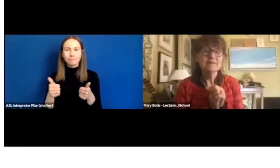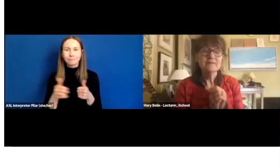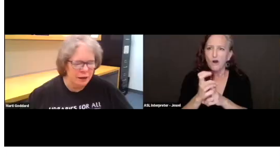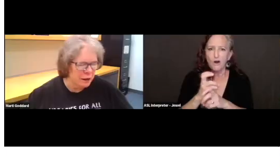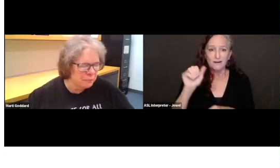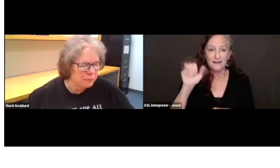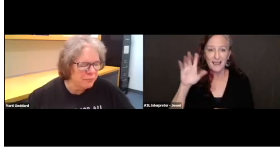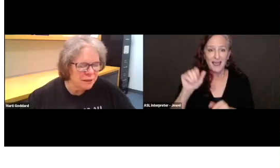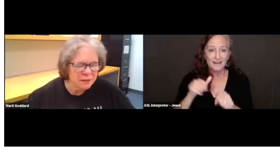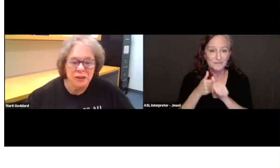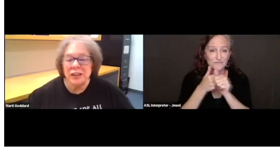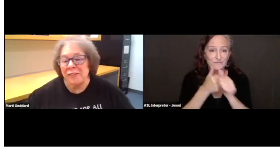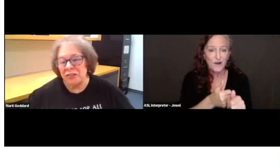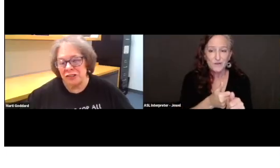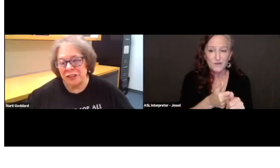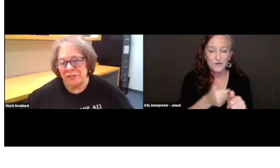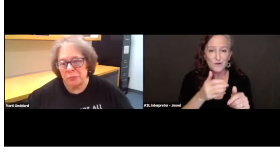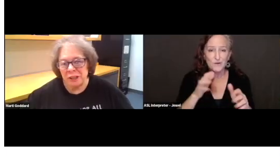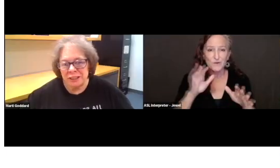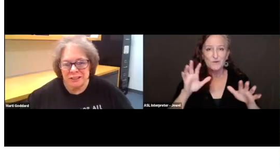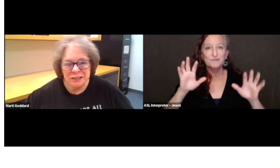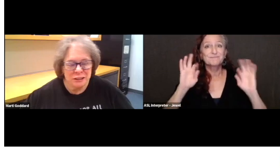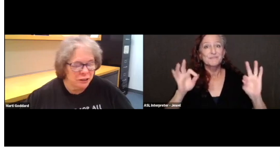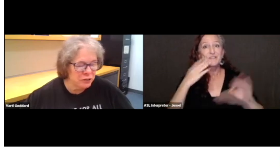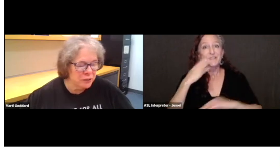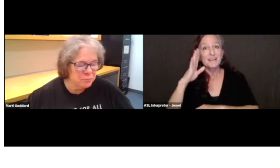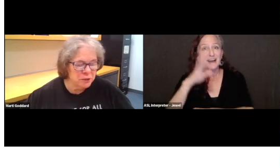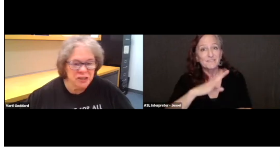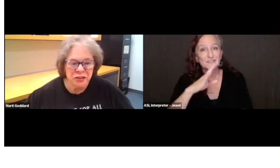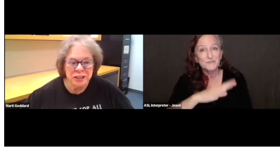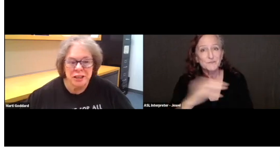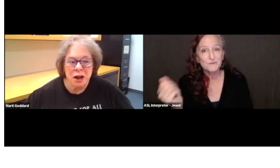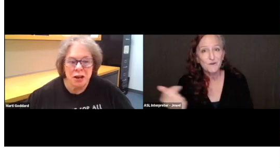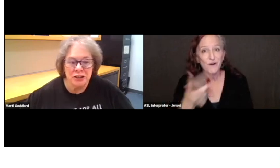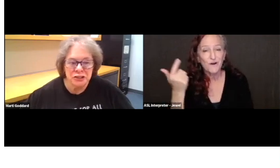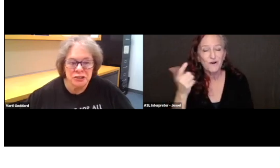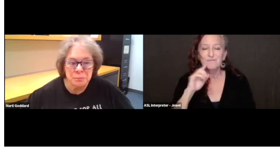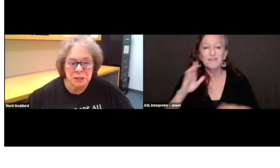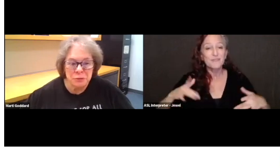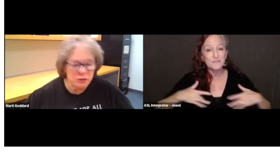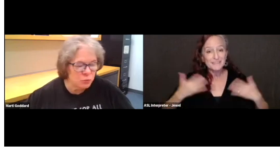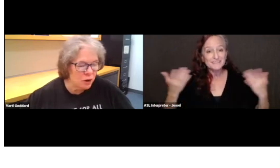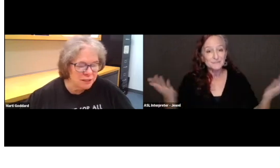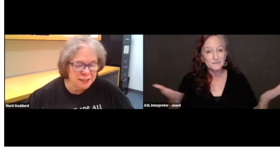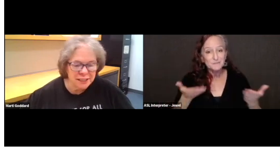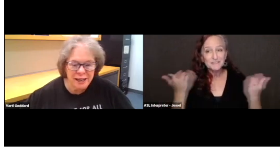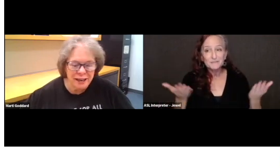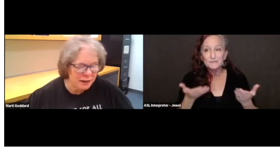Good afternoon, everybody. It's a great pleasure and an honor to be with you all today.